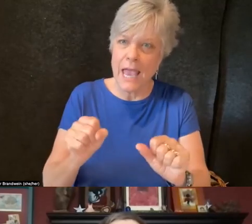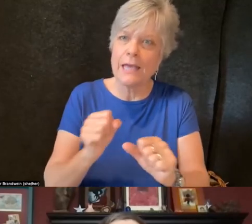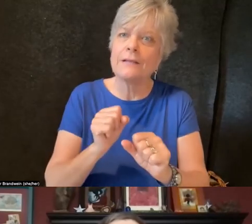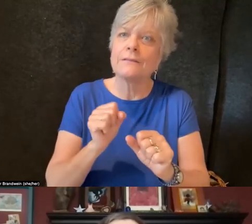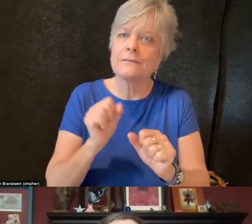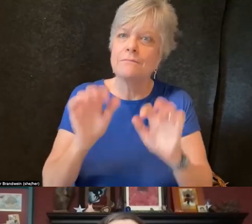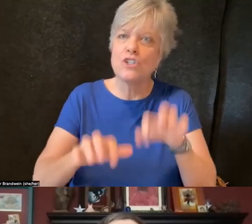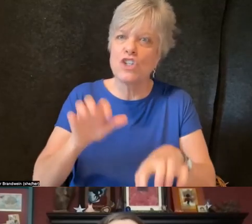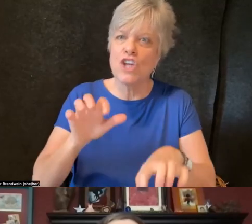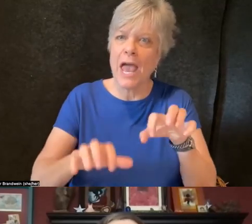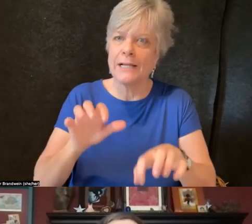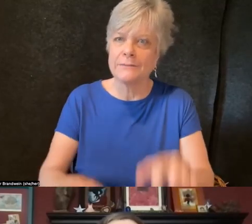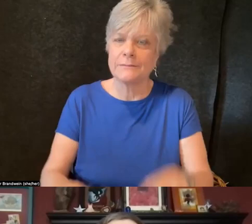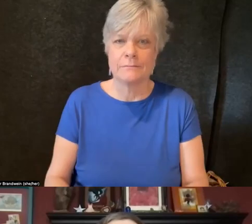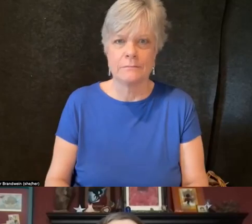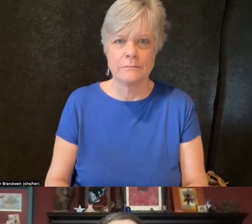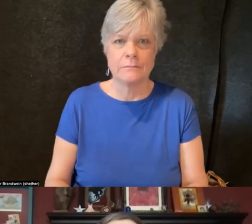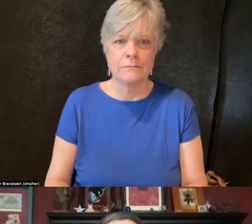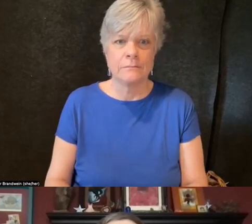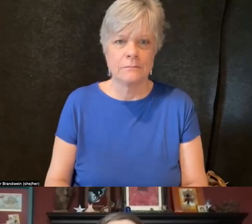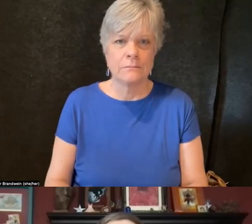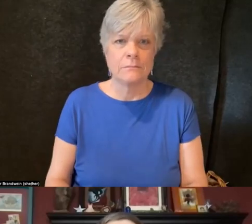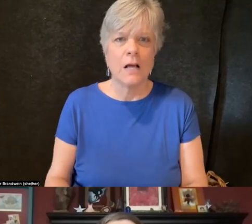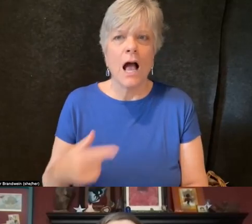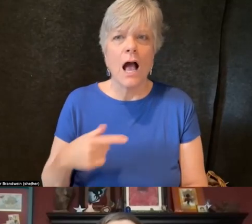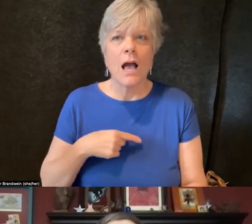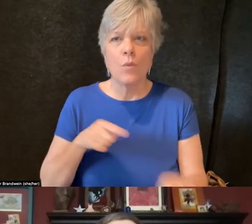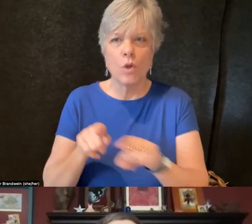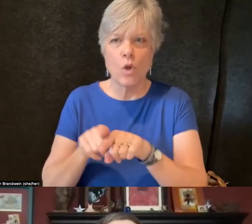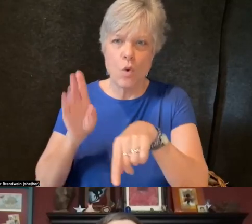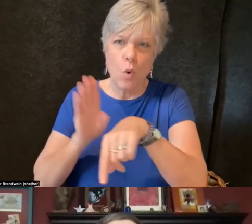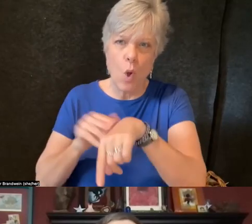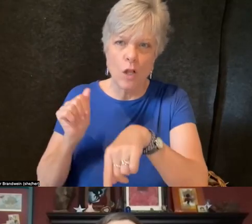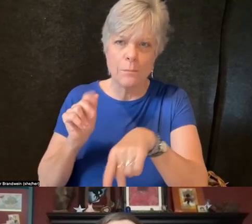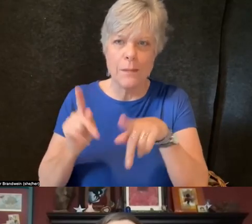We can also call, I will also call on people whose hands are up.